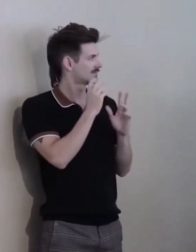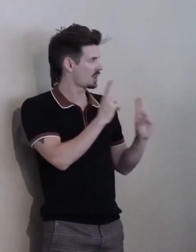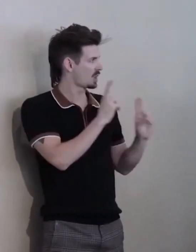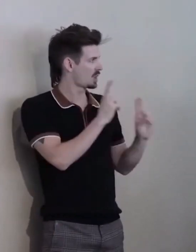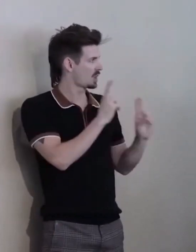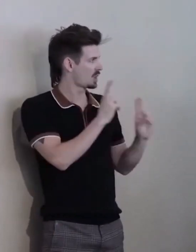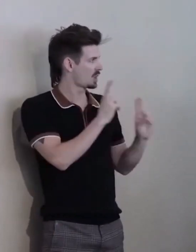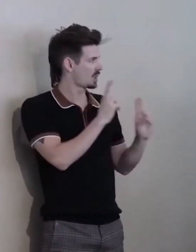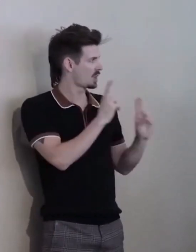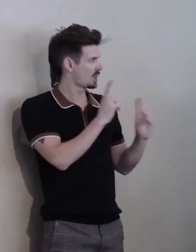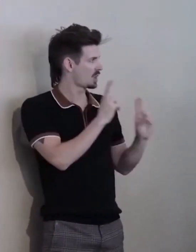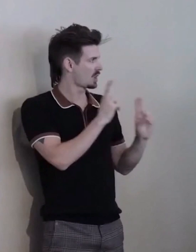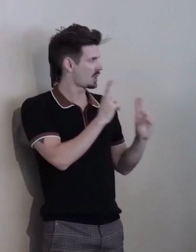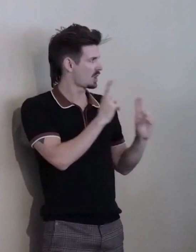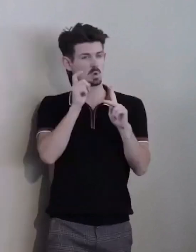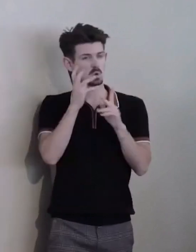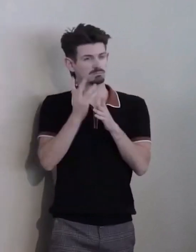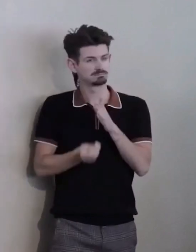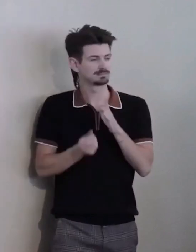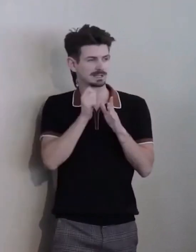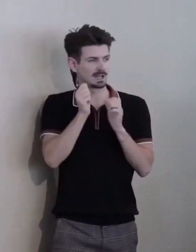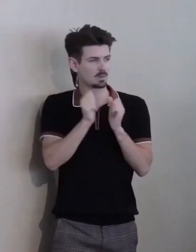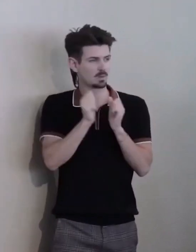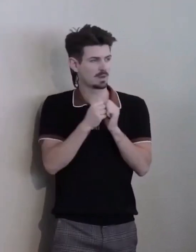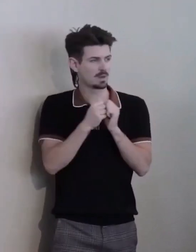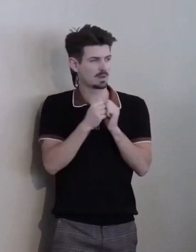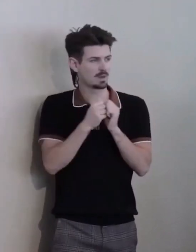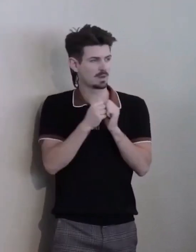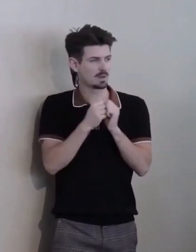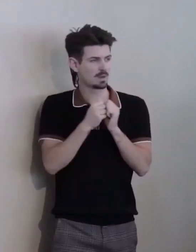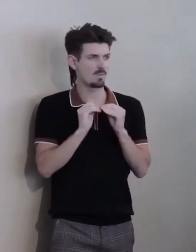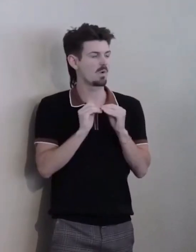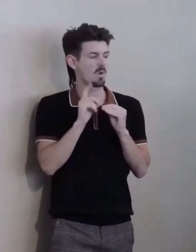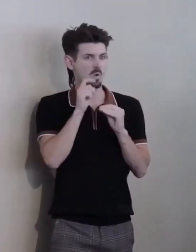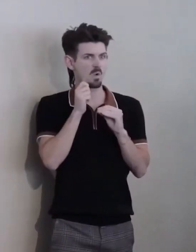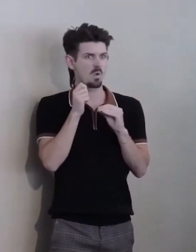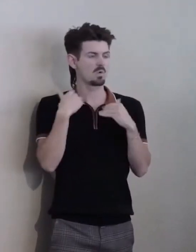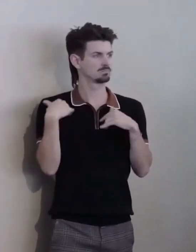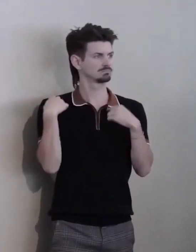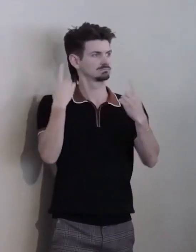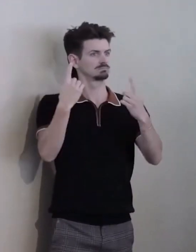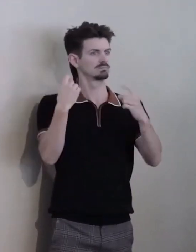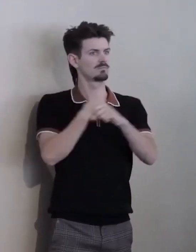all of us who fought to create a cross... Cross-disability statewide organization